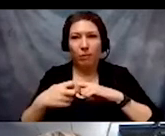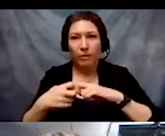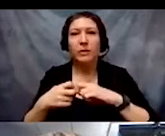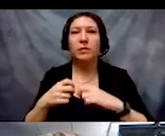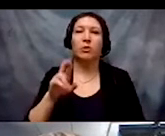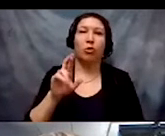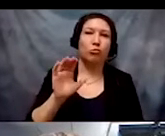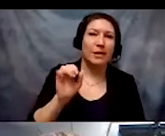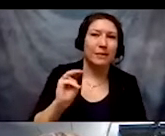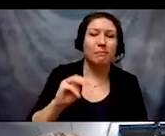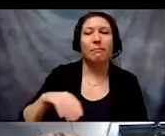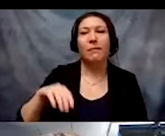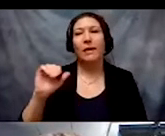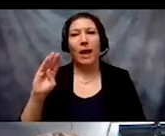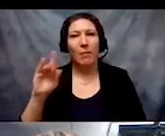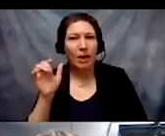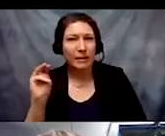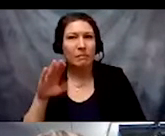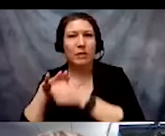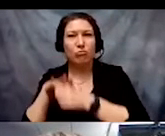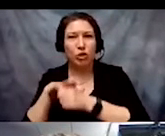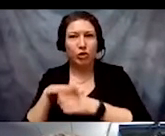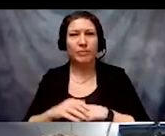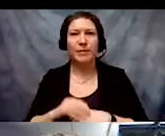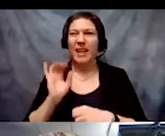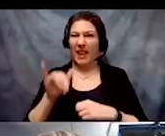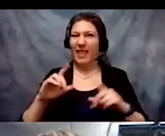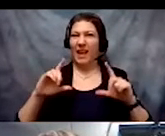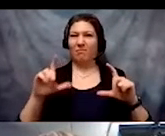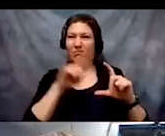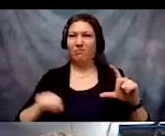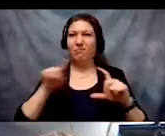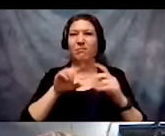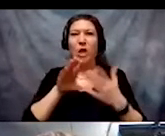In this zone we feel open enough to ask questions even